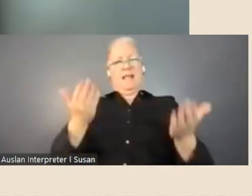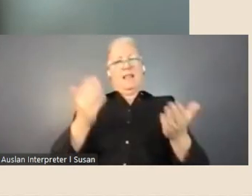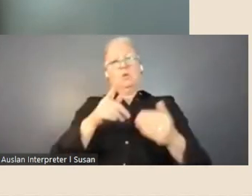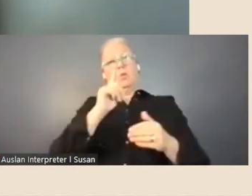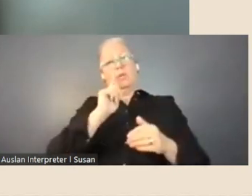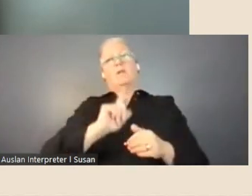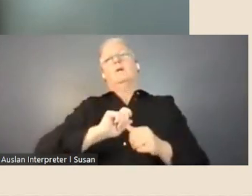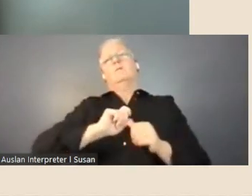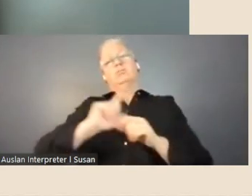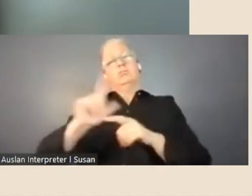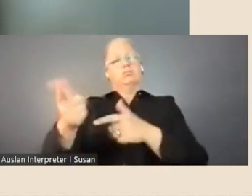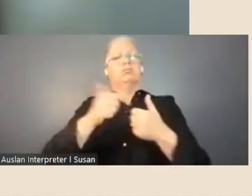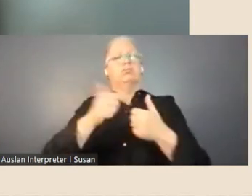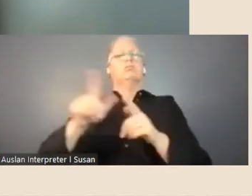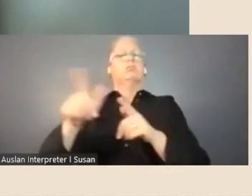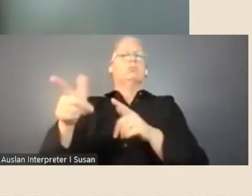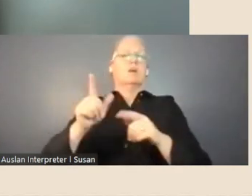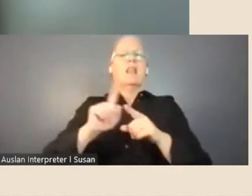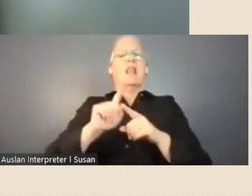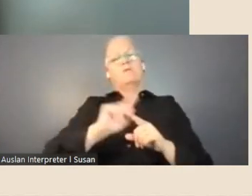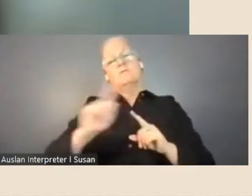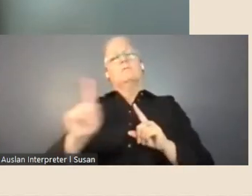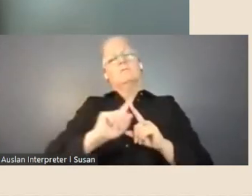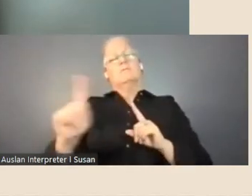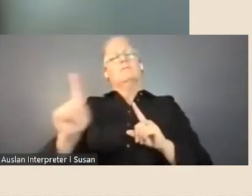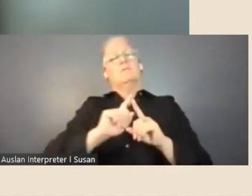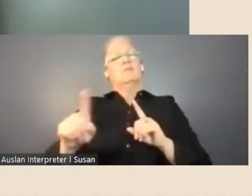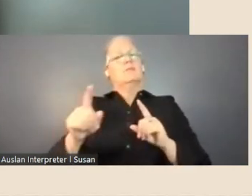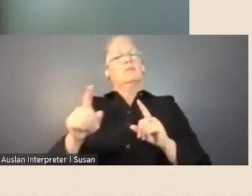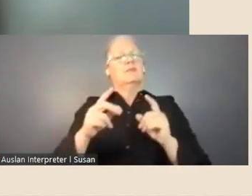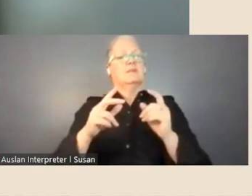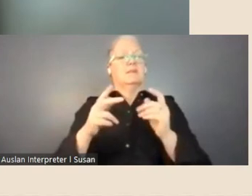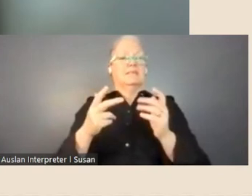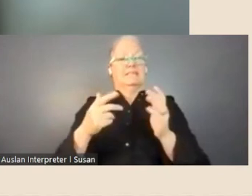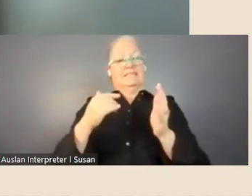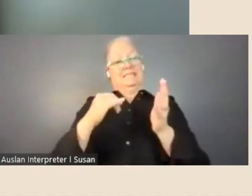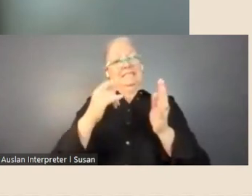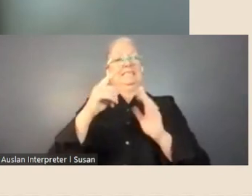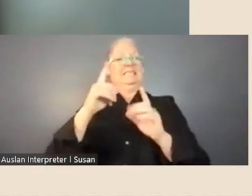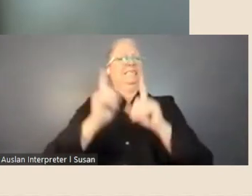to attend a space, it's a very different proposition. Just like balance will be different for somebody